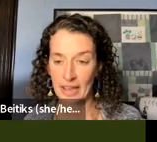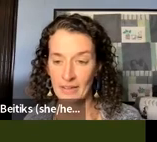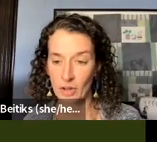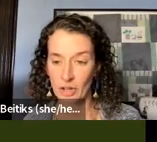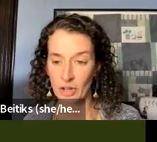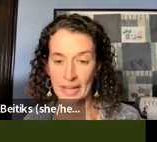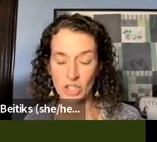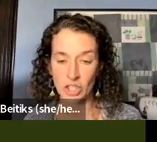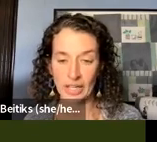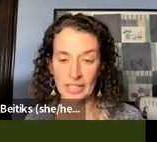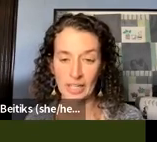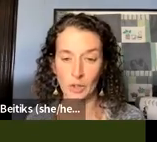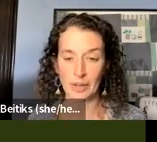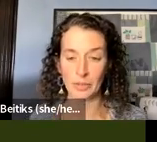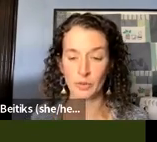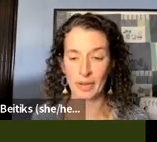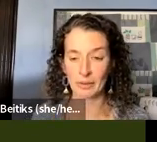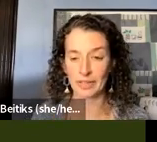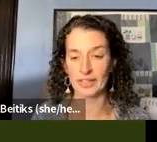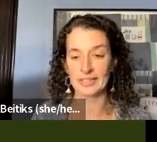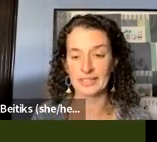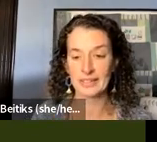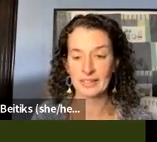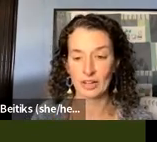They have on a black shirt and yellow and blue spiral earrings.